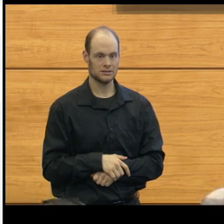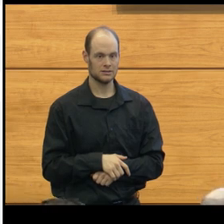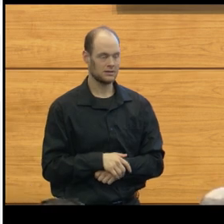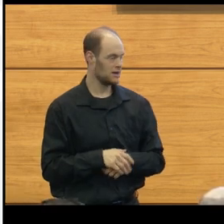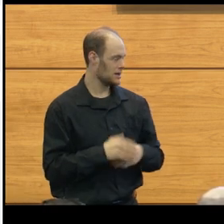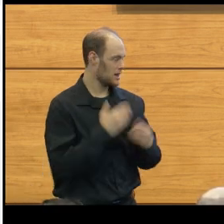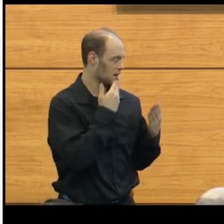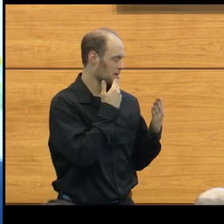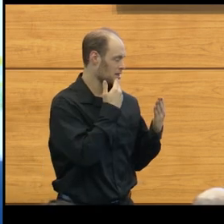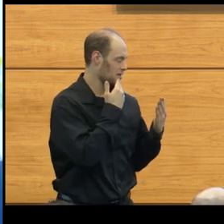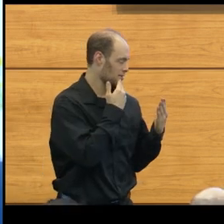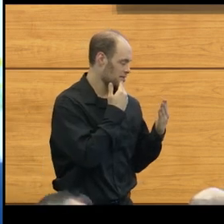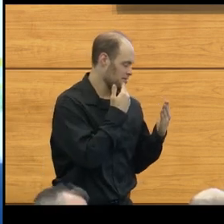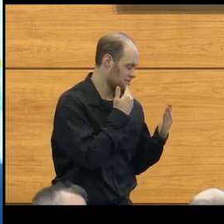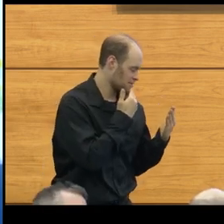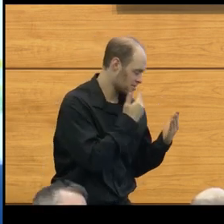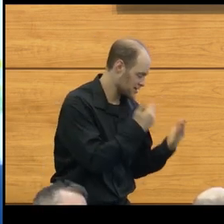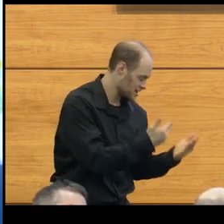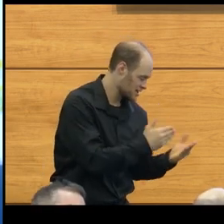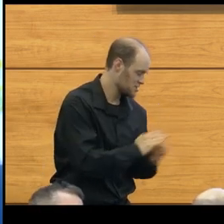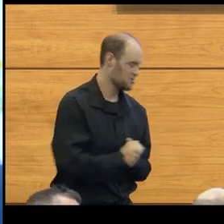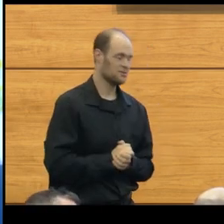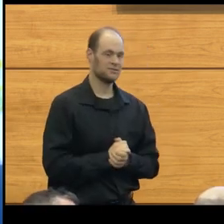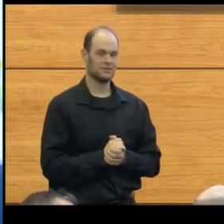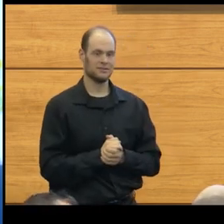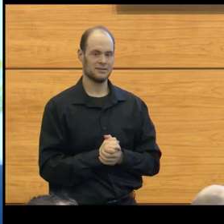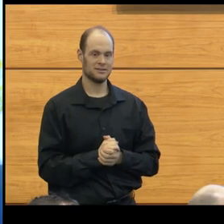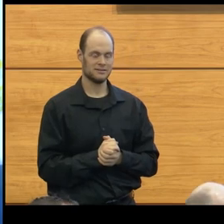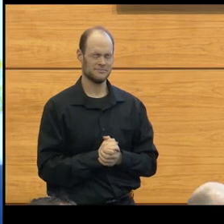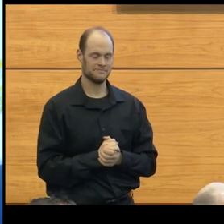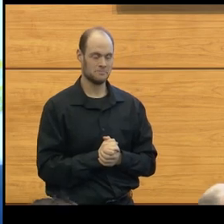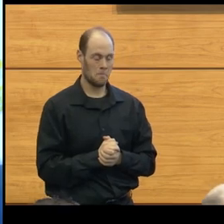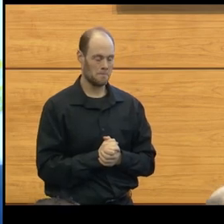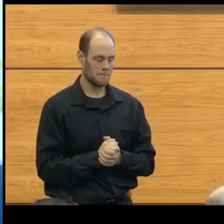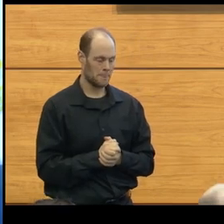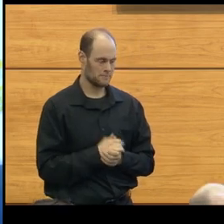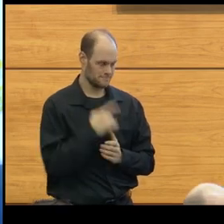thank you.